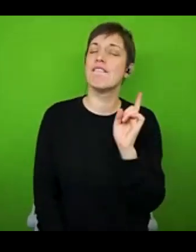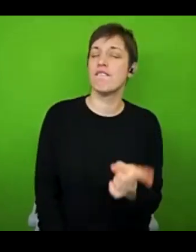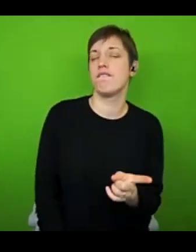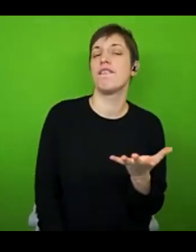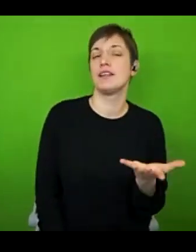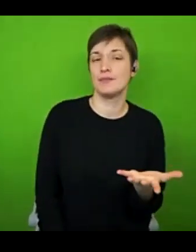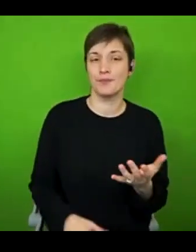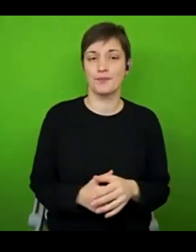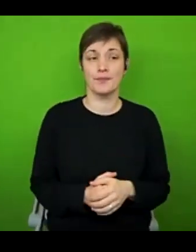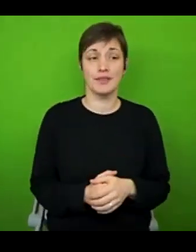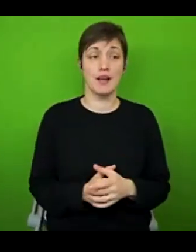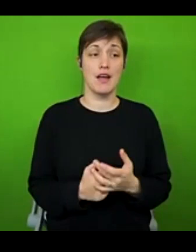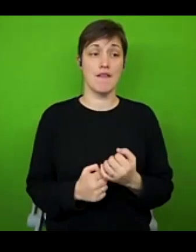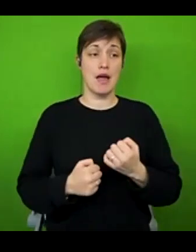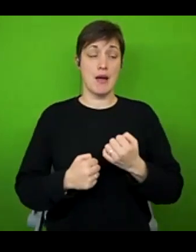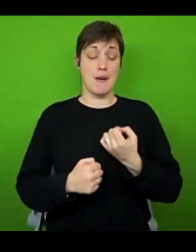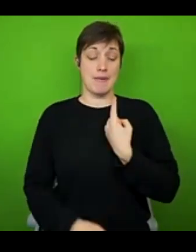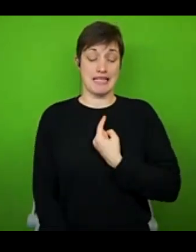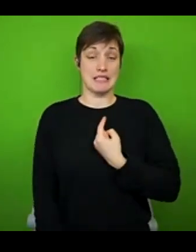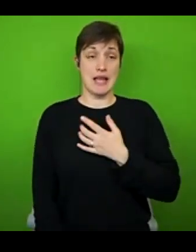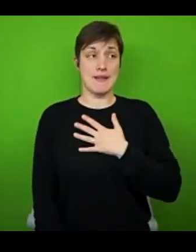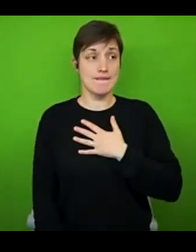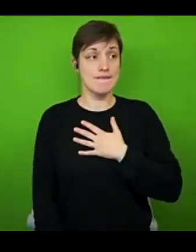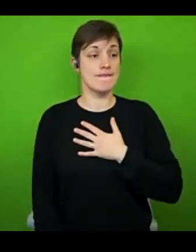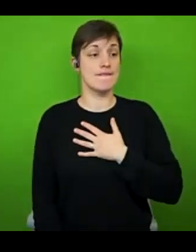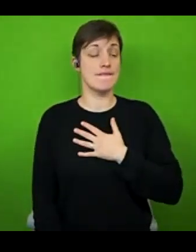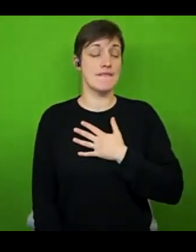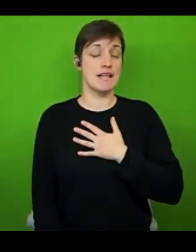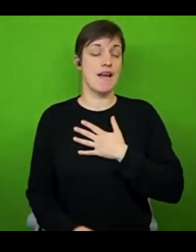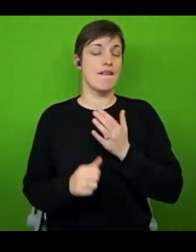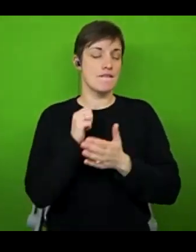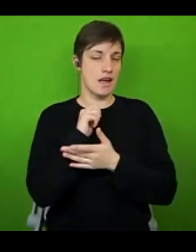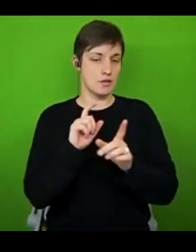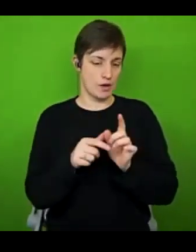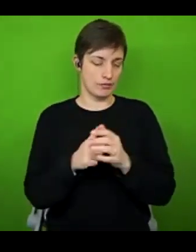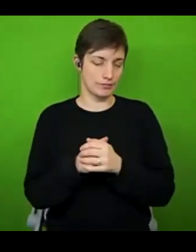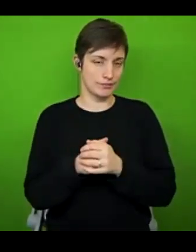But my personal advice would be that if your chronic illness affects you significantly, and it will